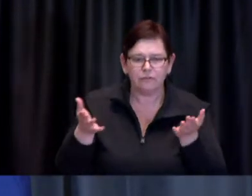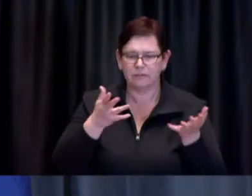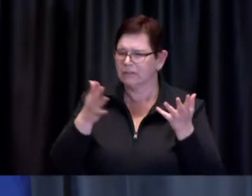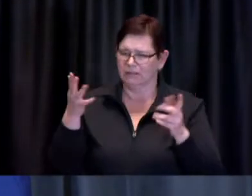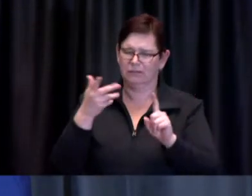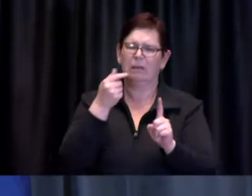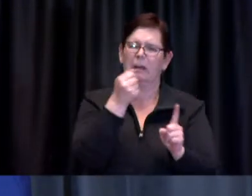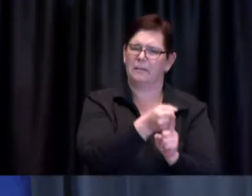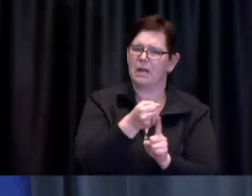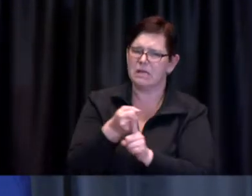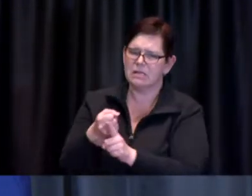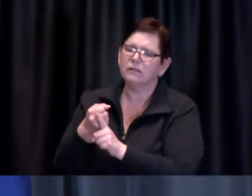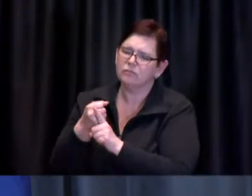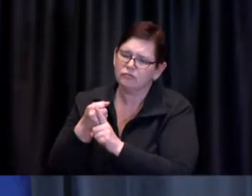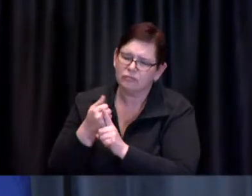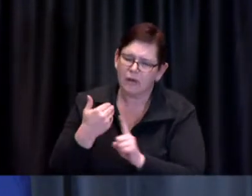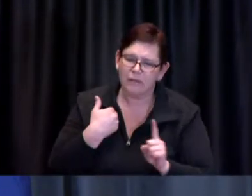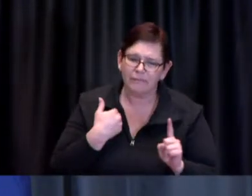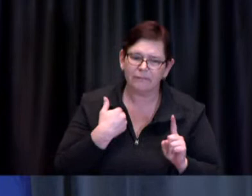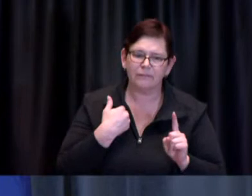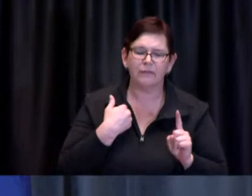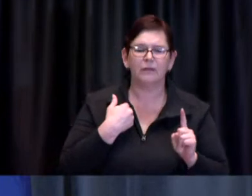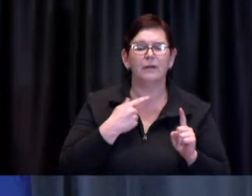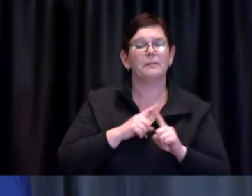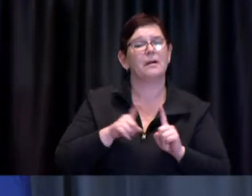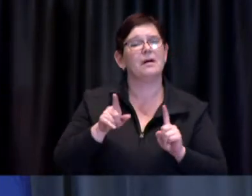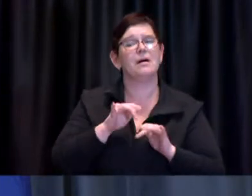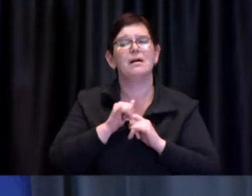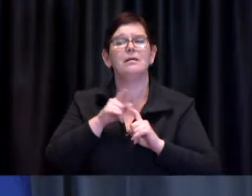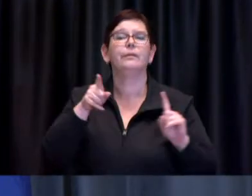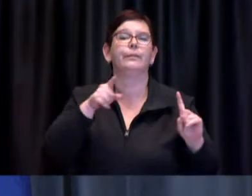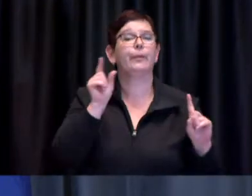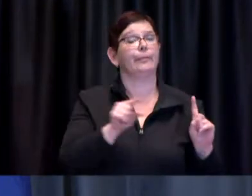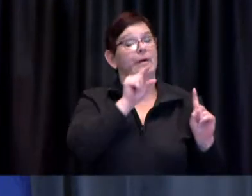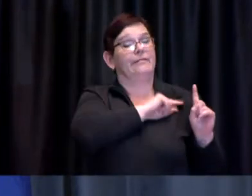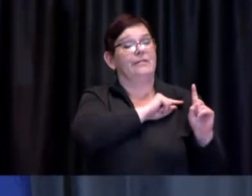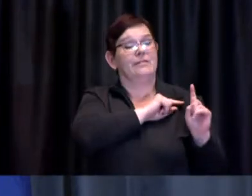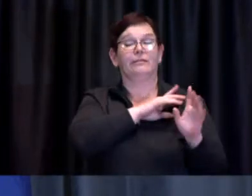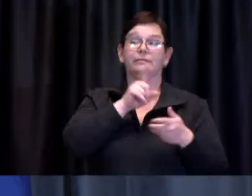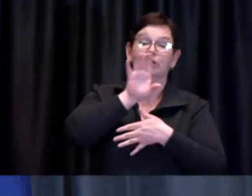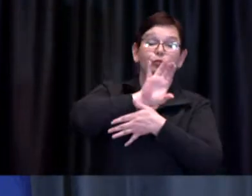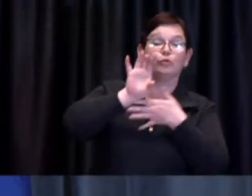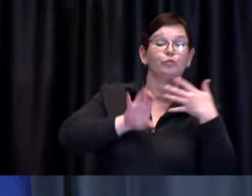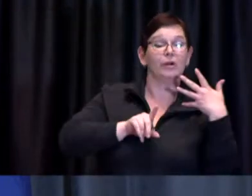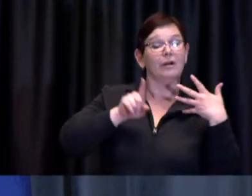The eligibility that the province extended to those uh between 18 and 49 years old